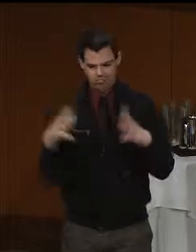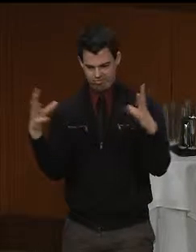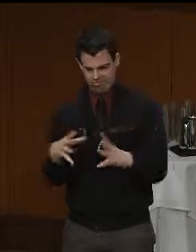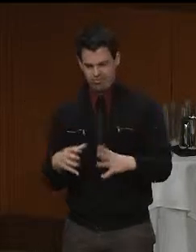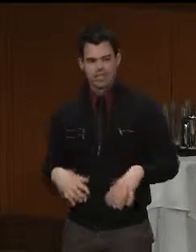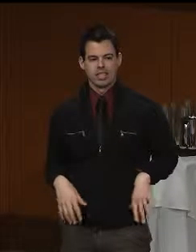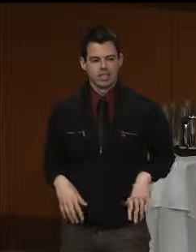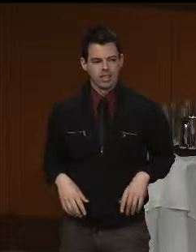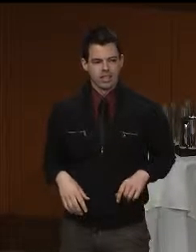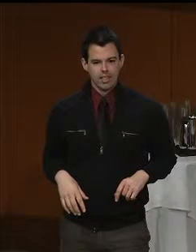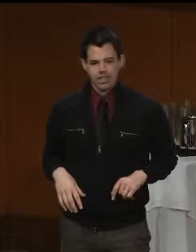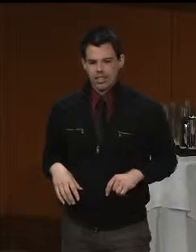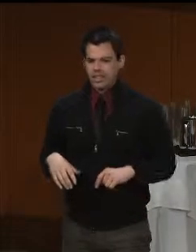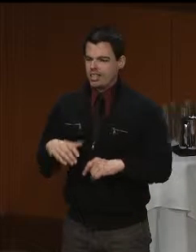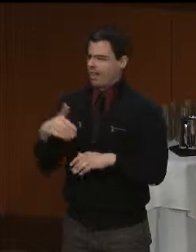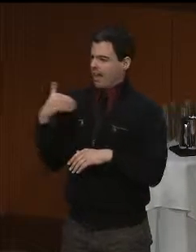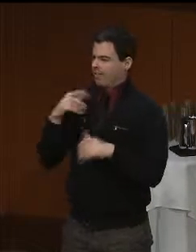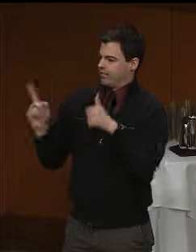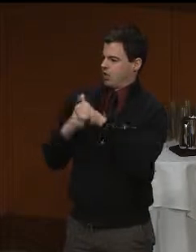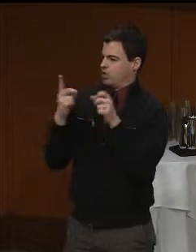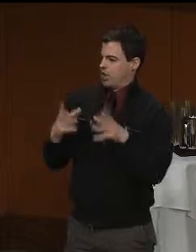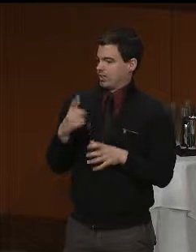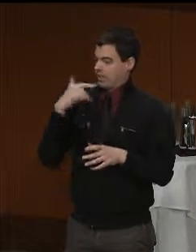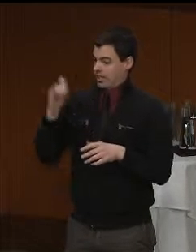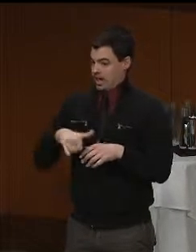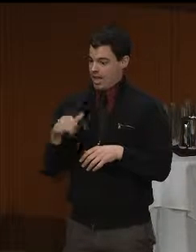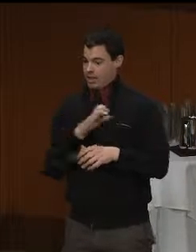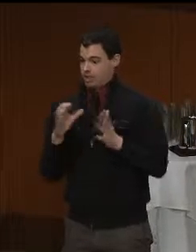Commission for the Commonwealth of Massachusetts.